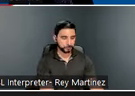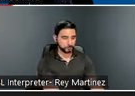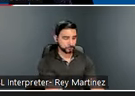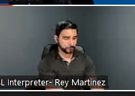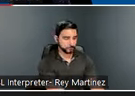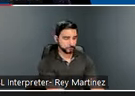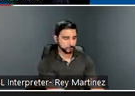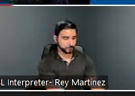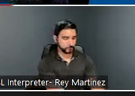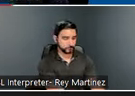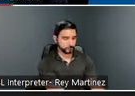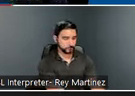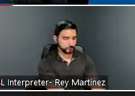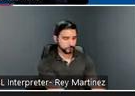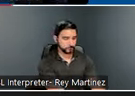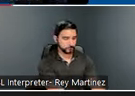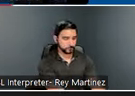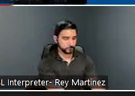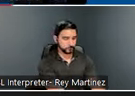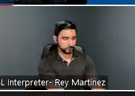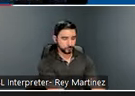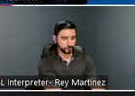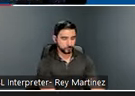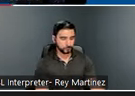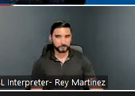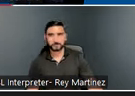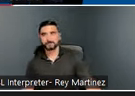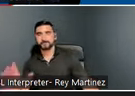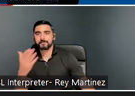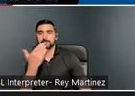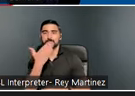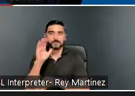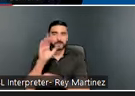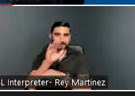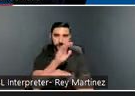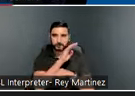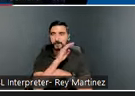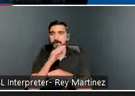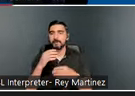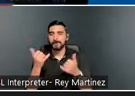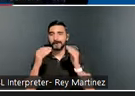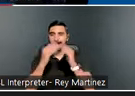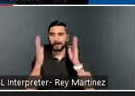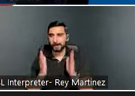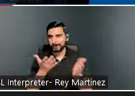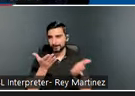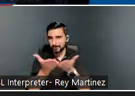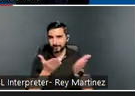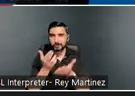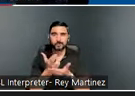LORI GERHARD: Good afternoon and welcome to the Housing and Services Resource Center’s webinar,